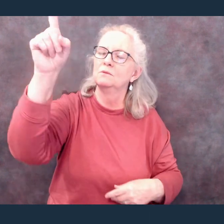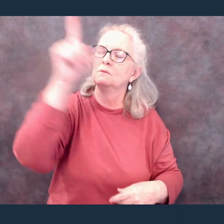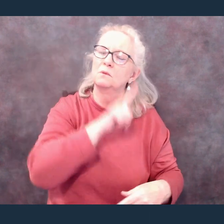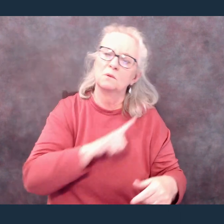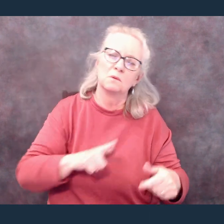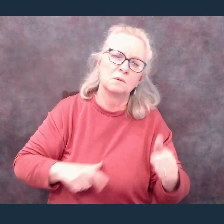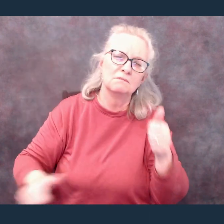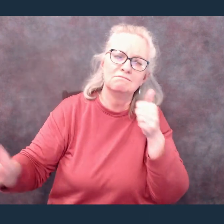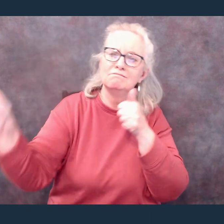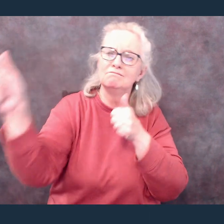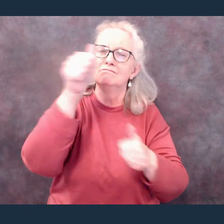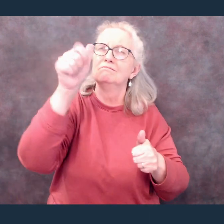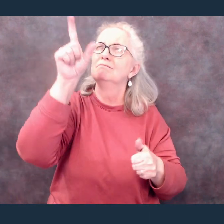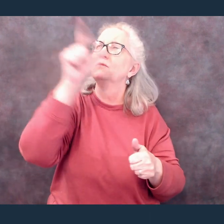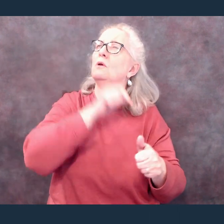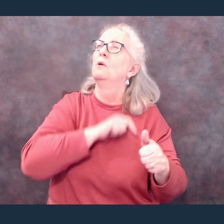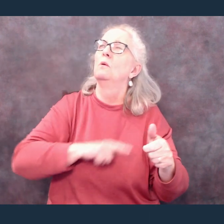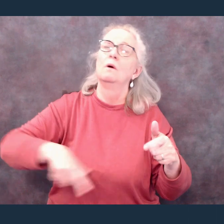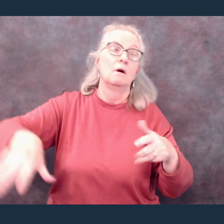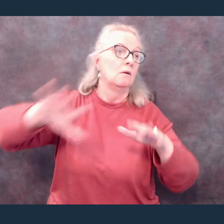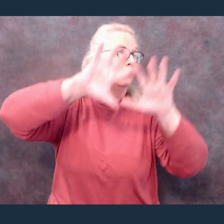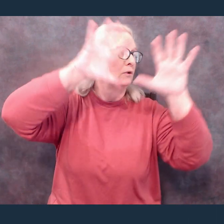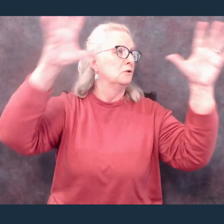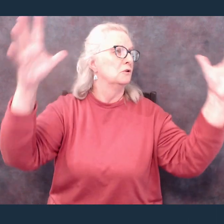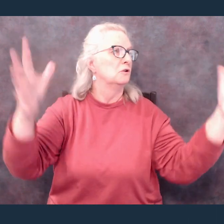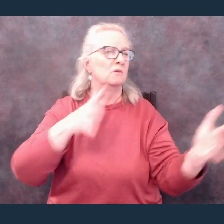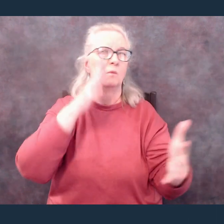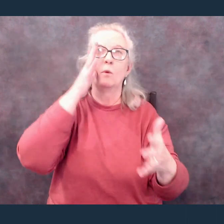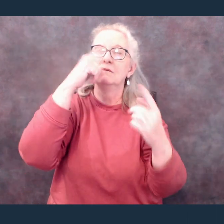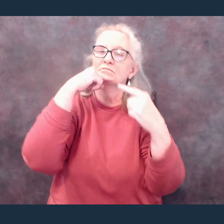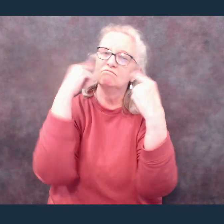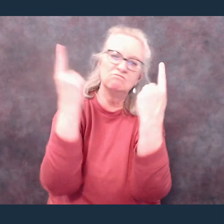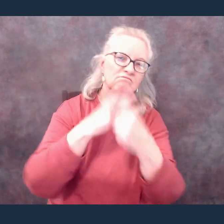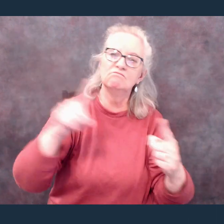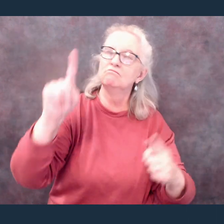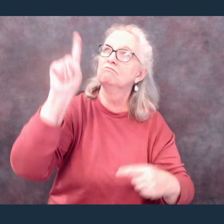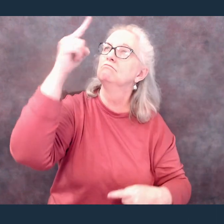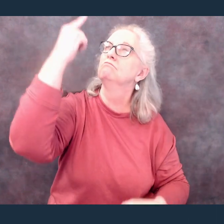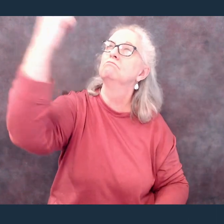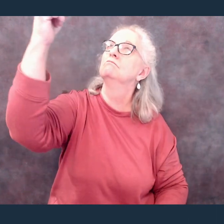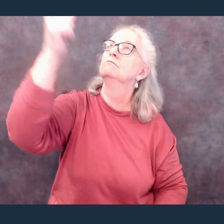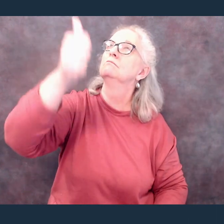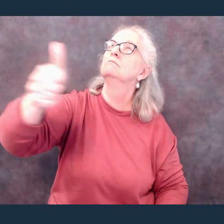You are Lord, You are Lord All creation will proclaim